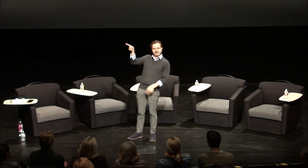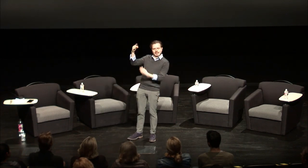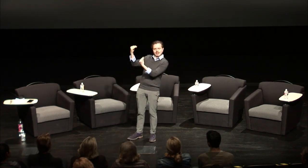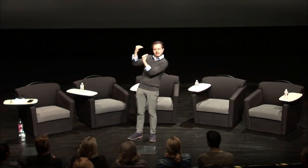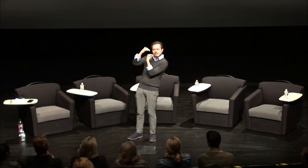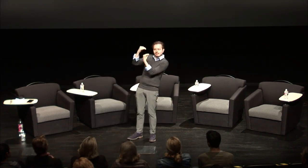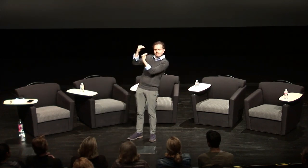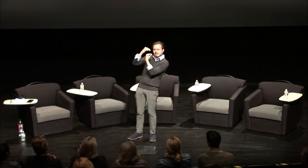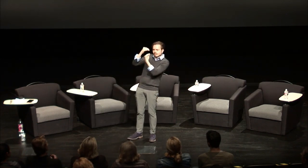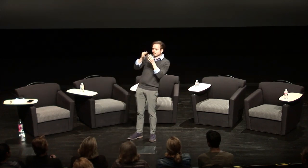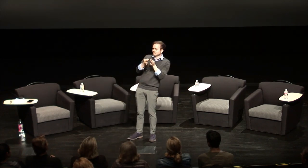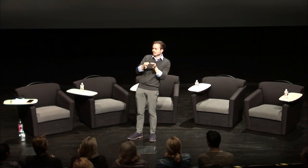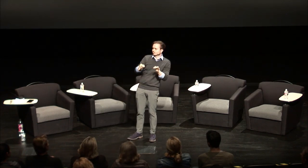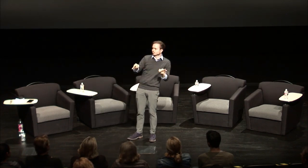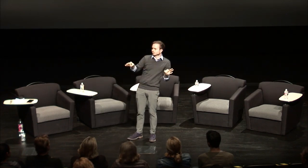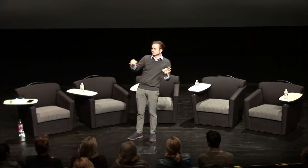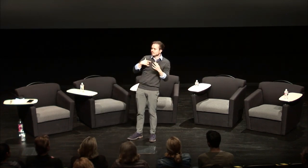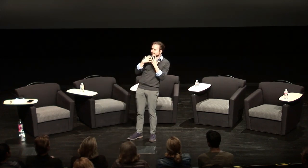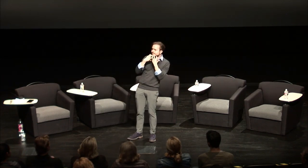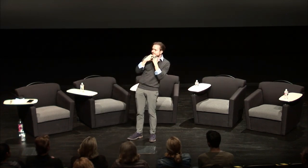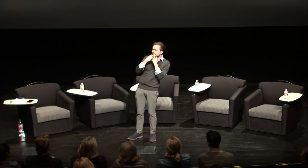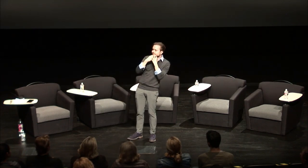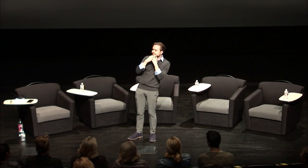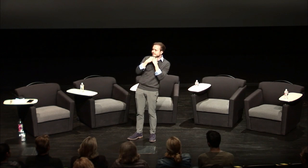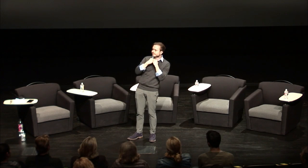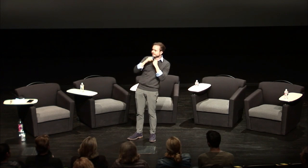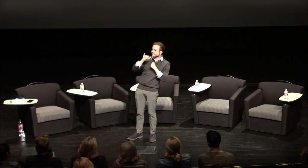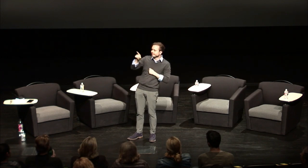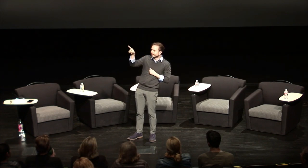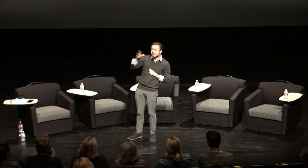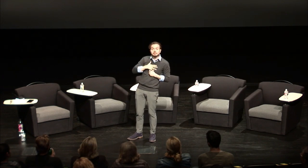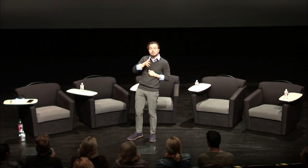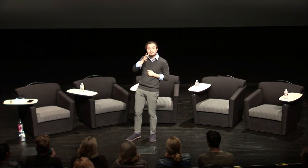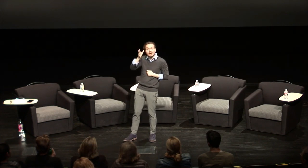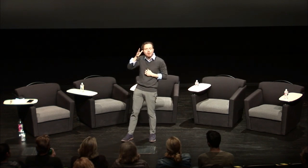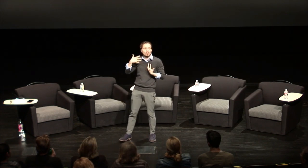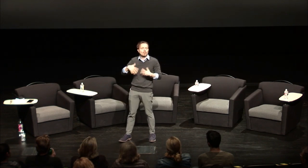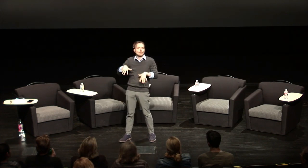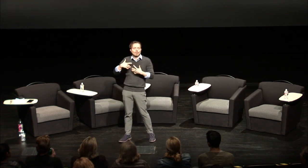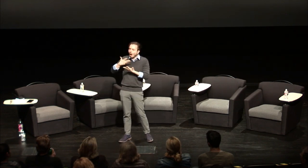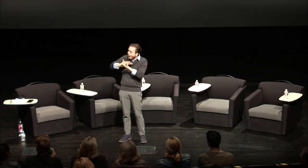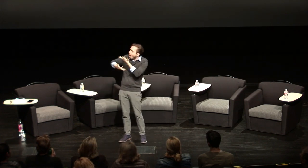deaf and you know they taught me their language I've always appreciated that I